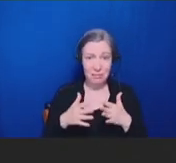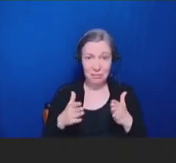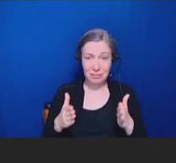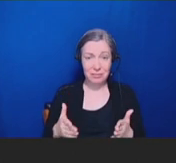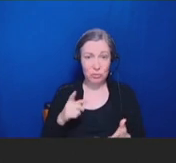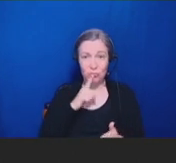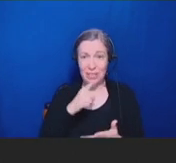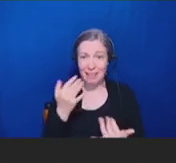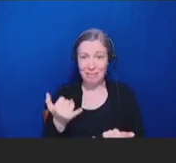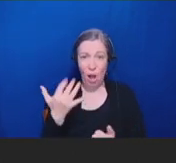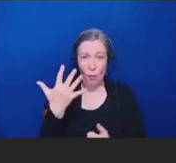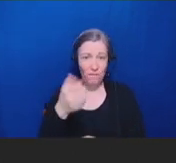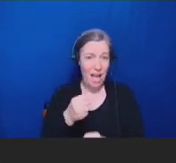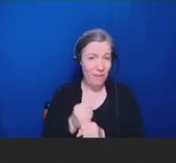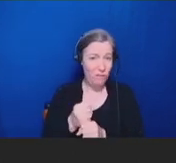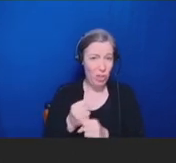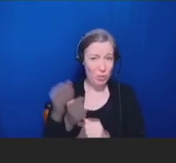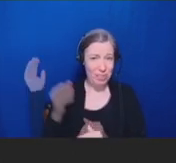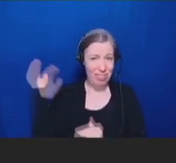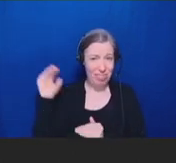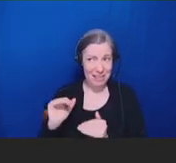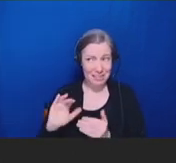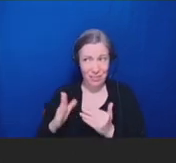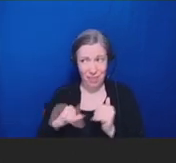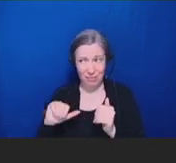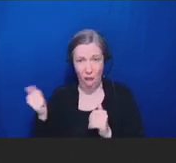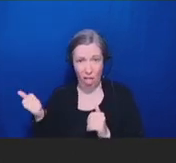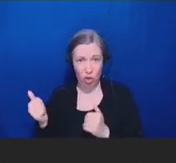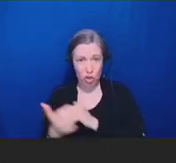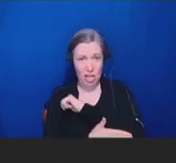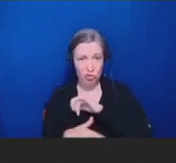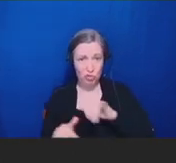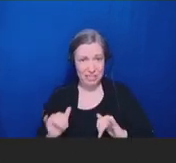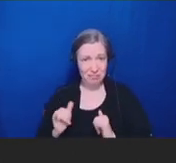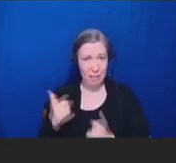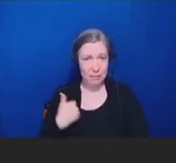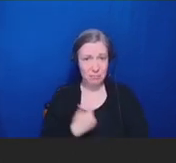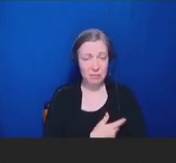Allen, a Washington Post contributor, and Harvard professor, recently made a point that